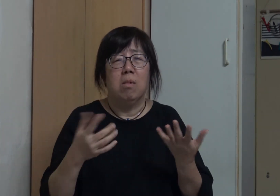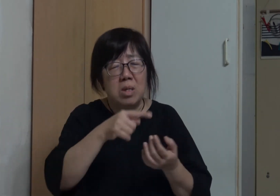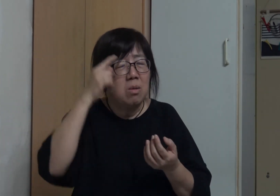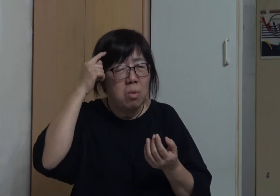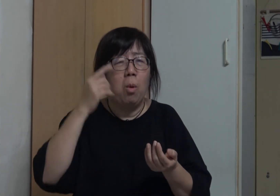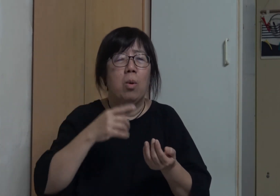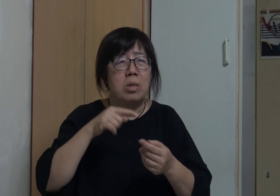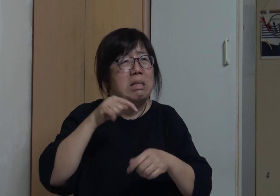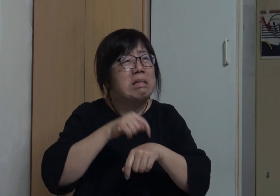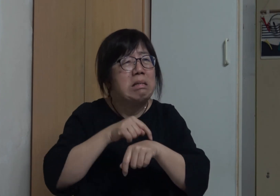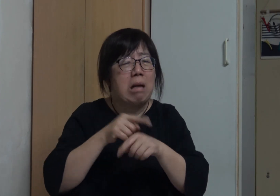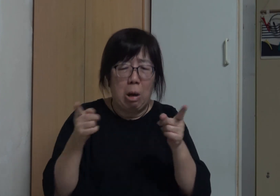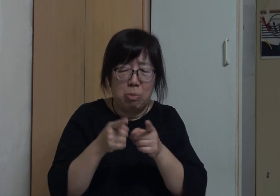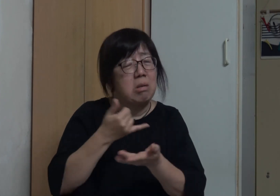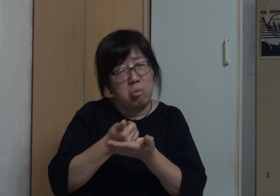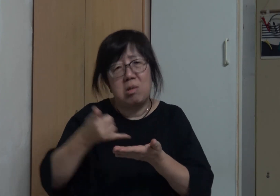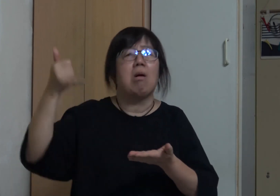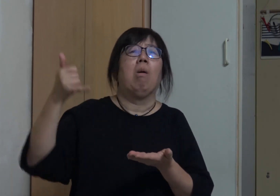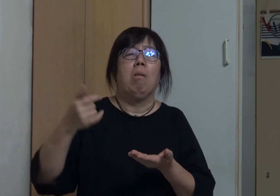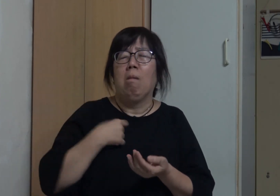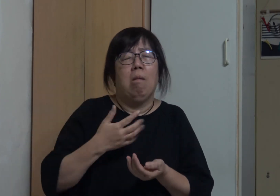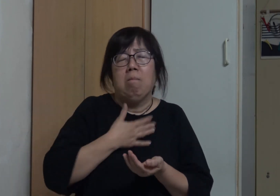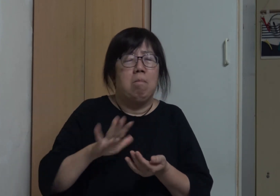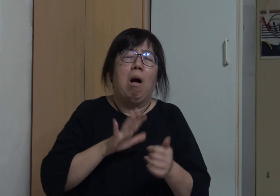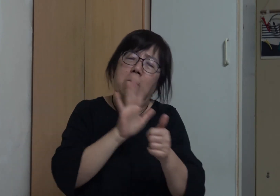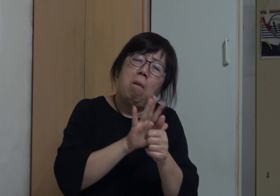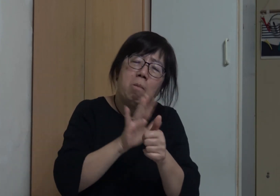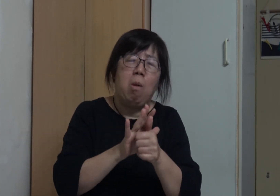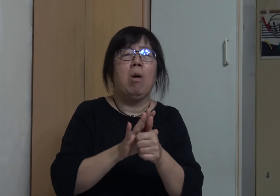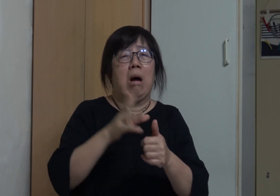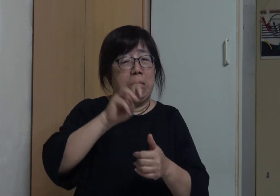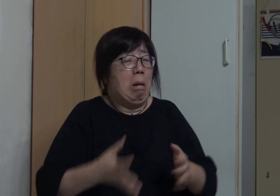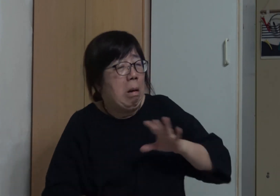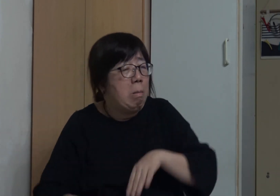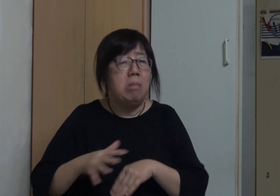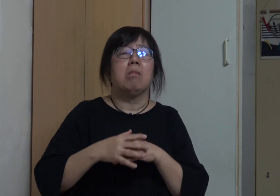She passed away in a short time I didn't mind taking care of her